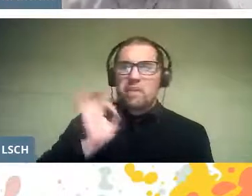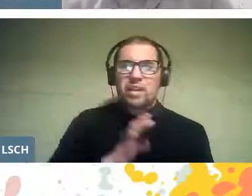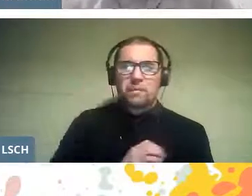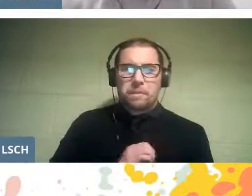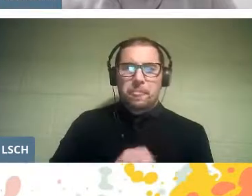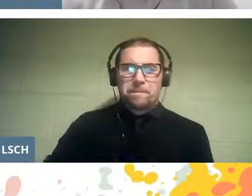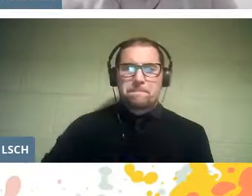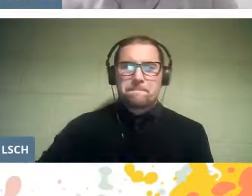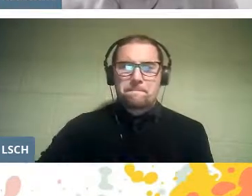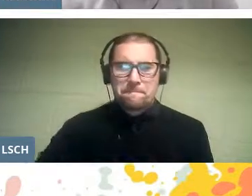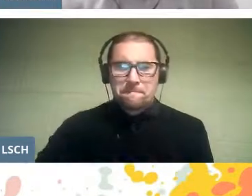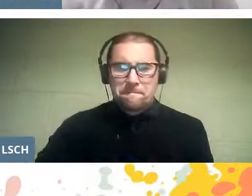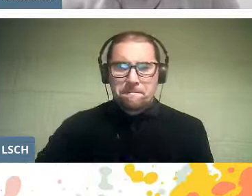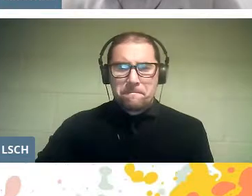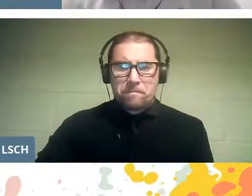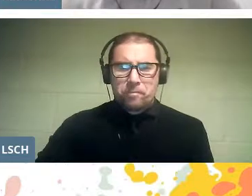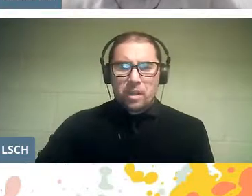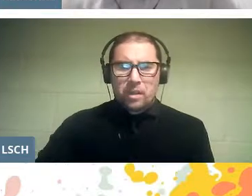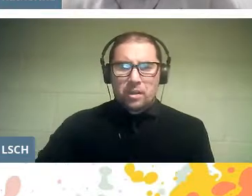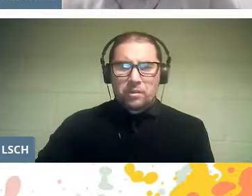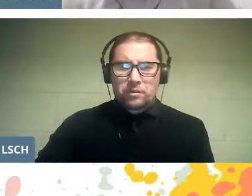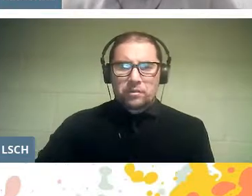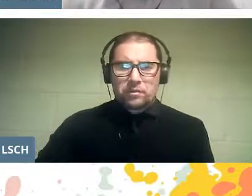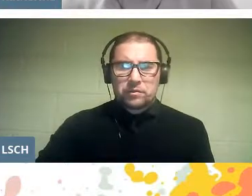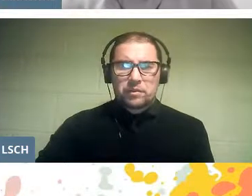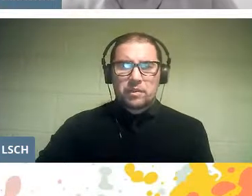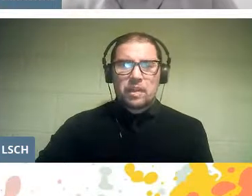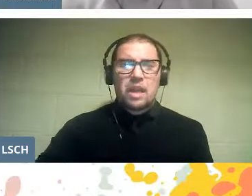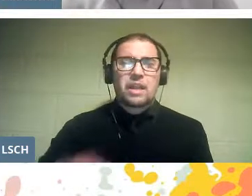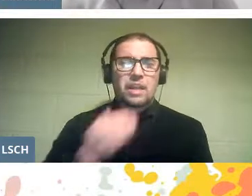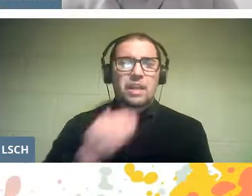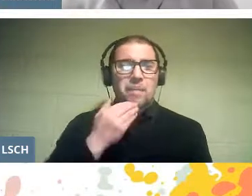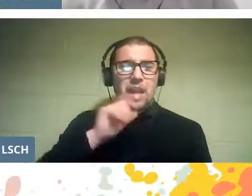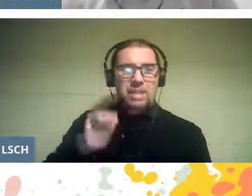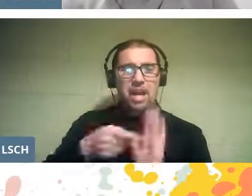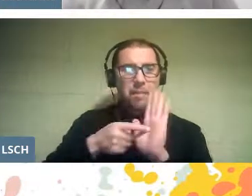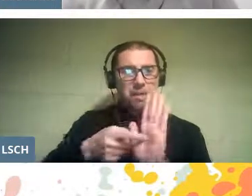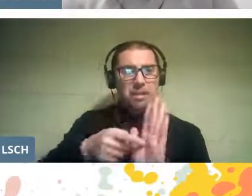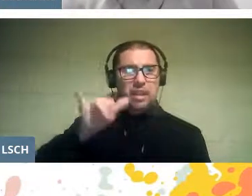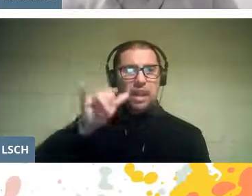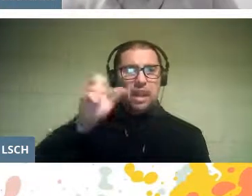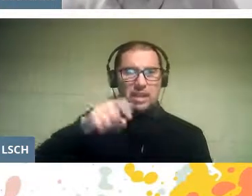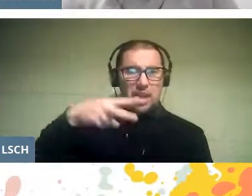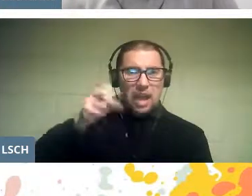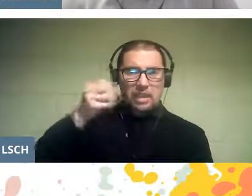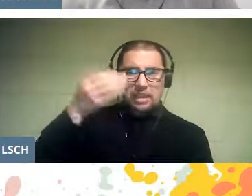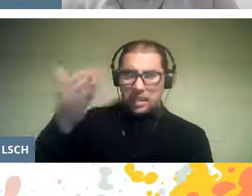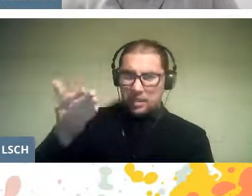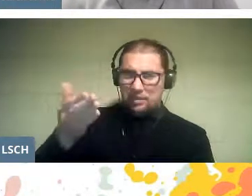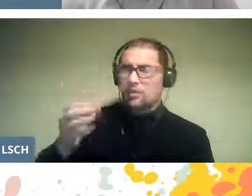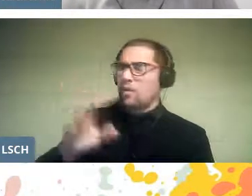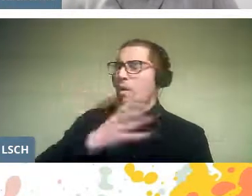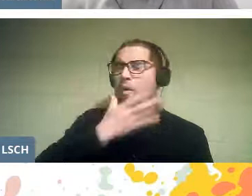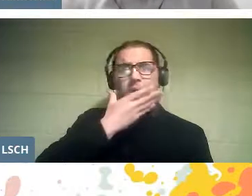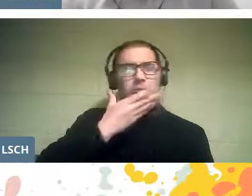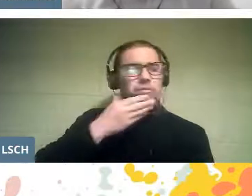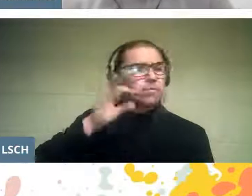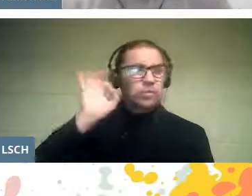I want to thank and introduce Yasna Cabrera, a wonderful collaborator